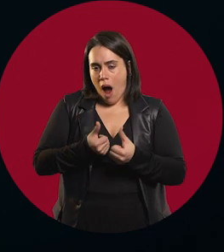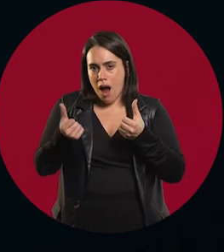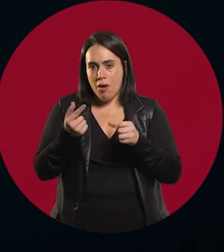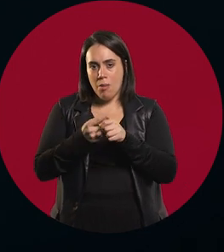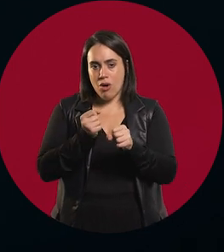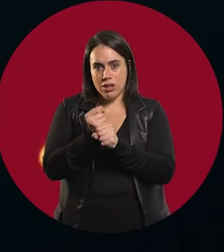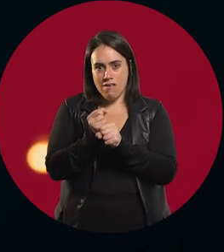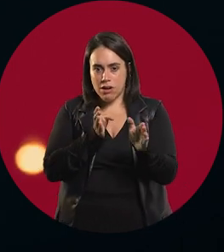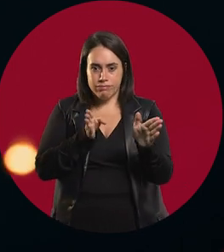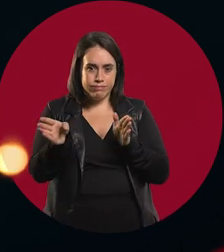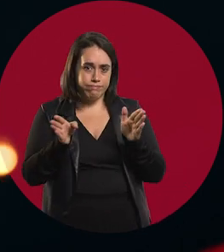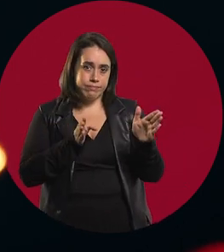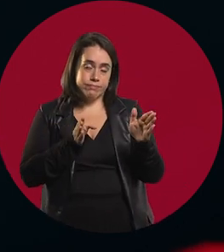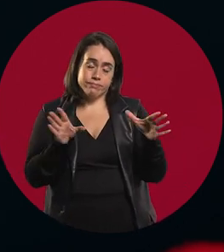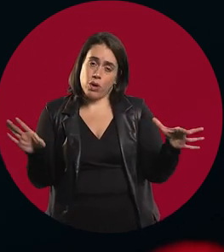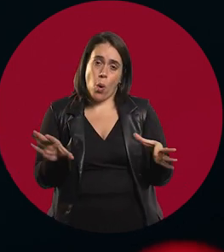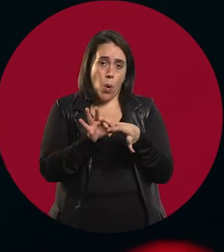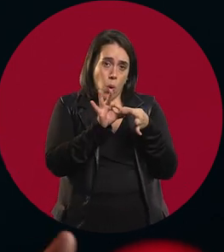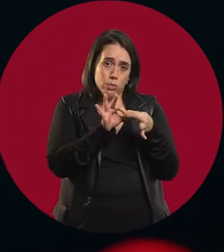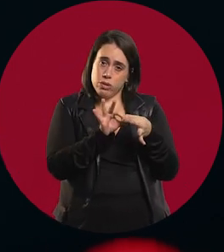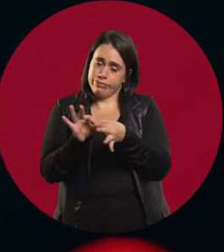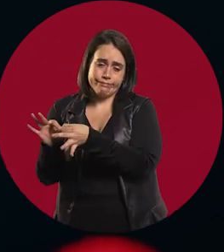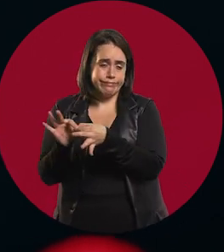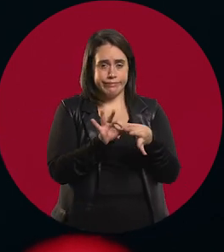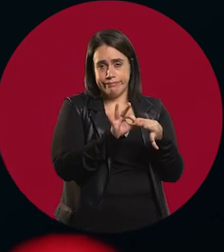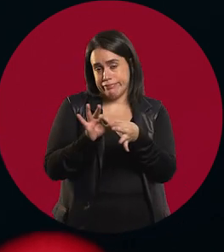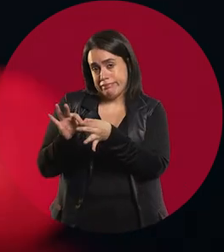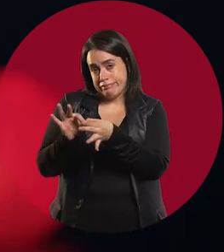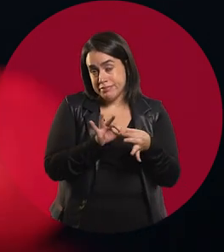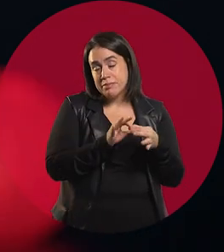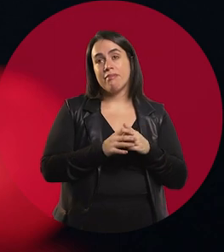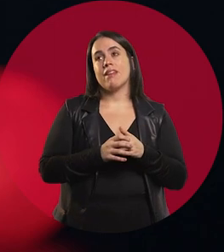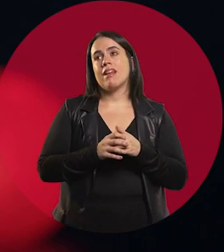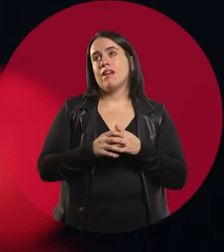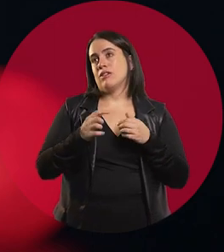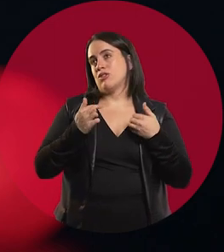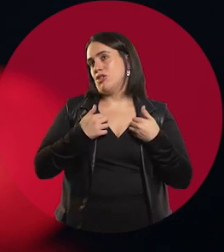do the other activities coexist... They coexist, as I always say, because this